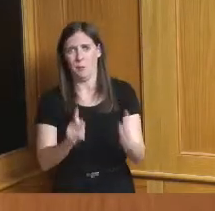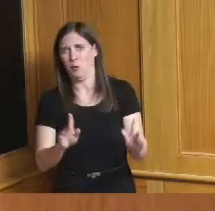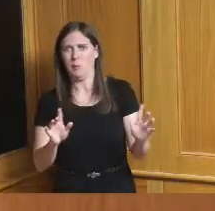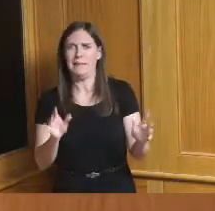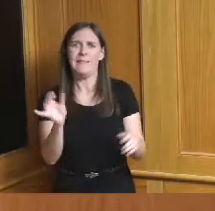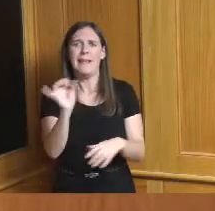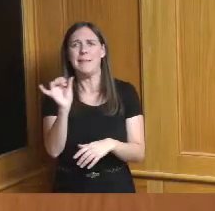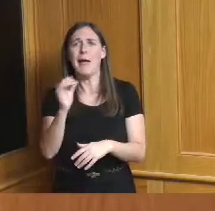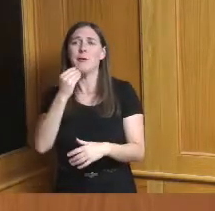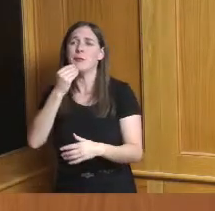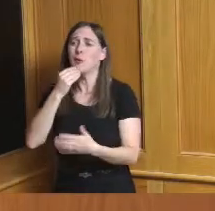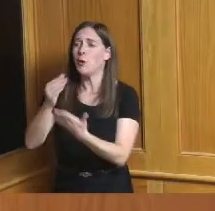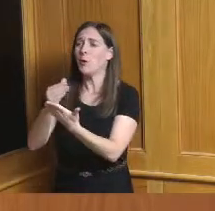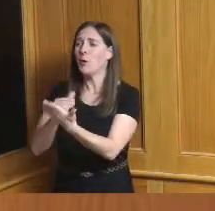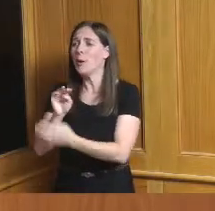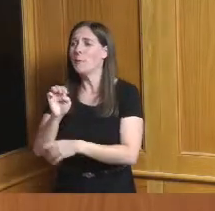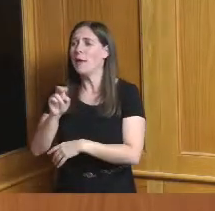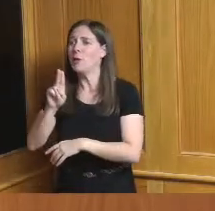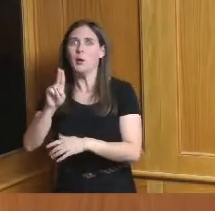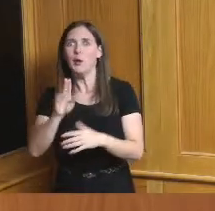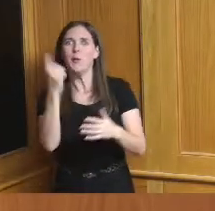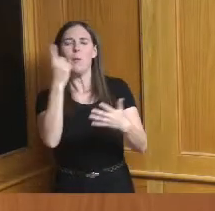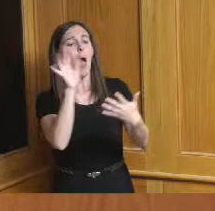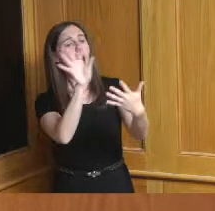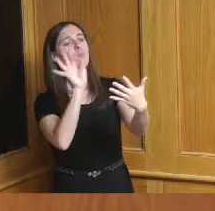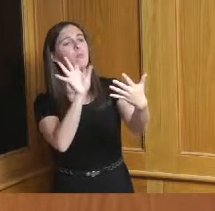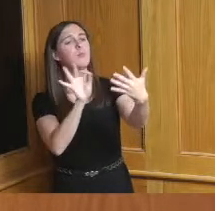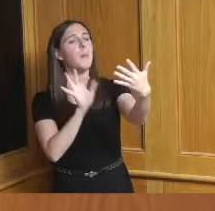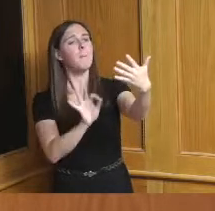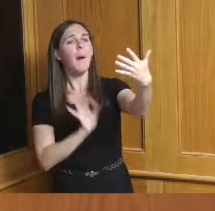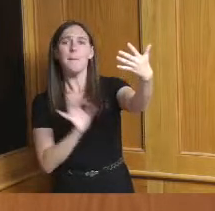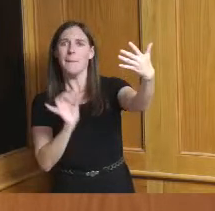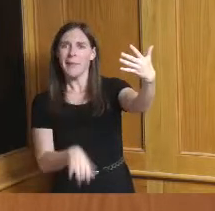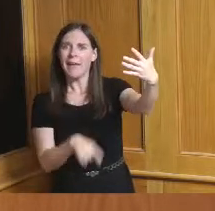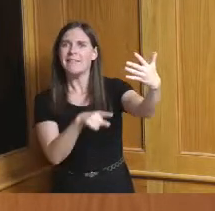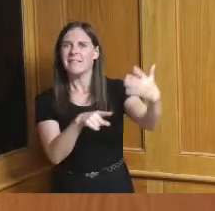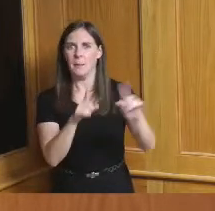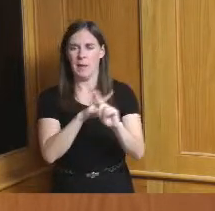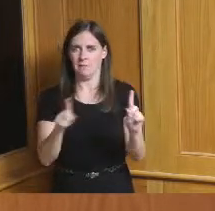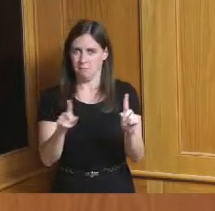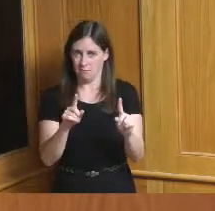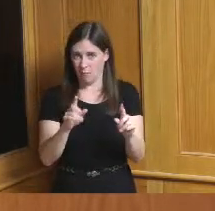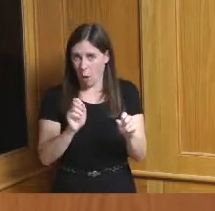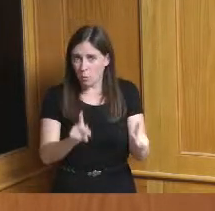and so because those opportunities have expanded because especially because of some of the federal